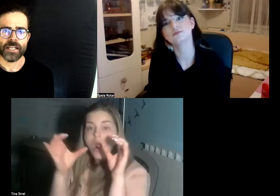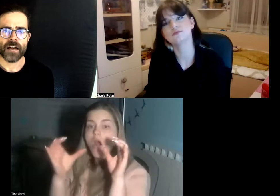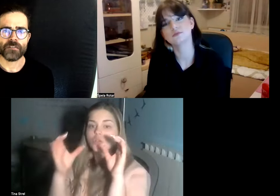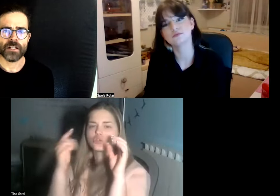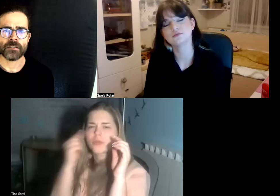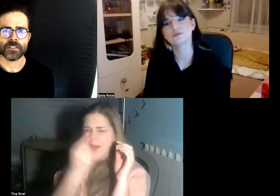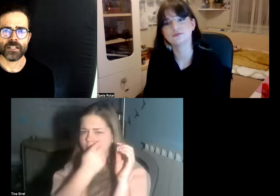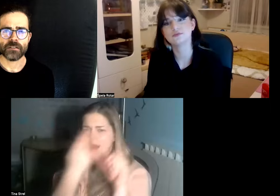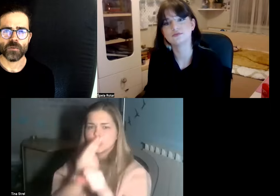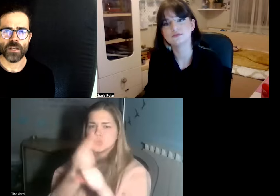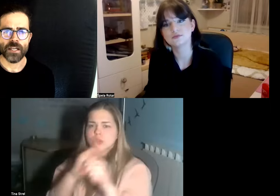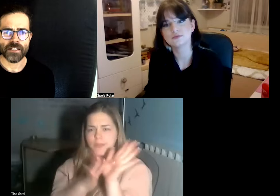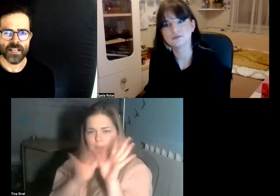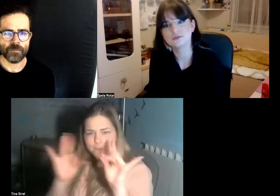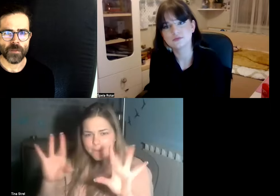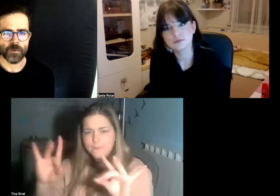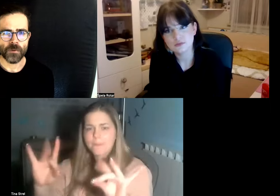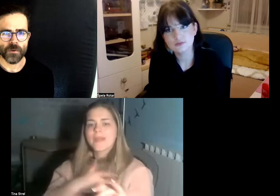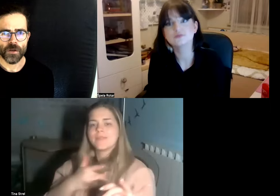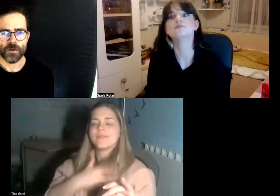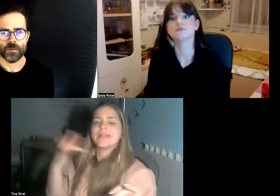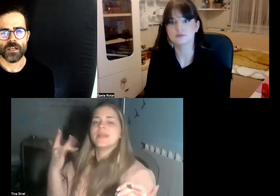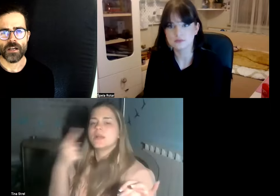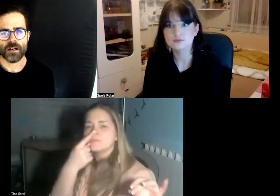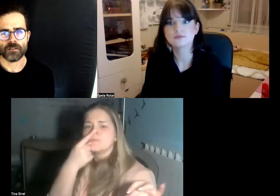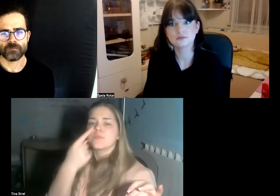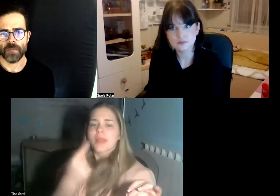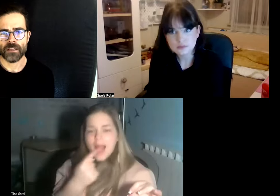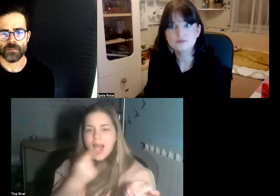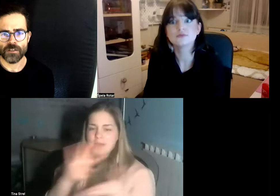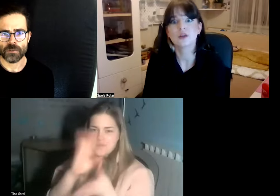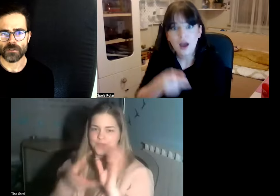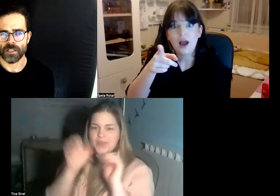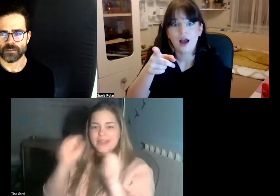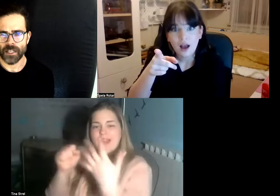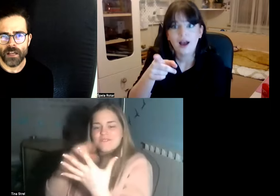yeah I feel that we as deaf people we are mainly visual and tactile and